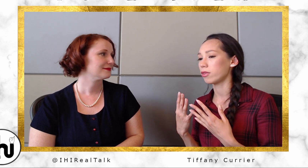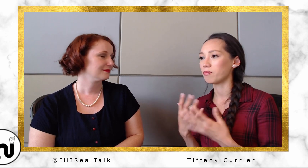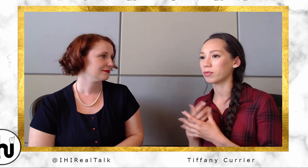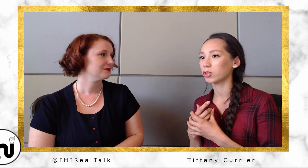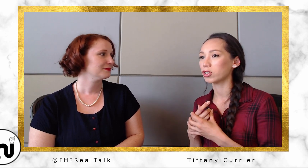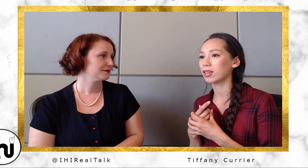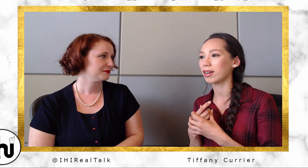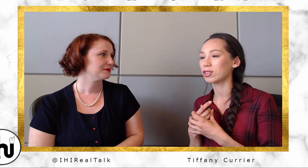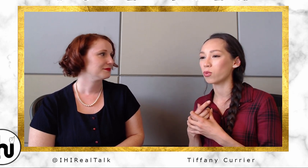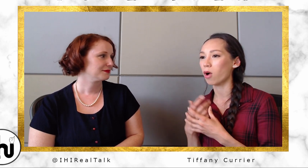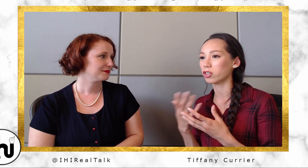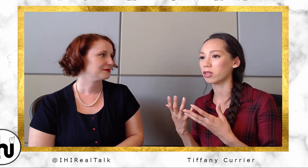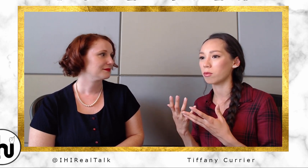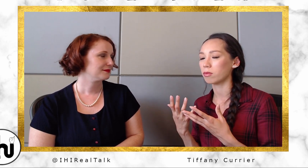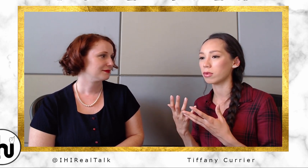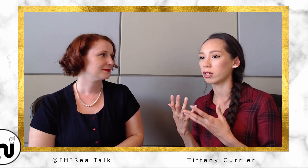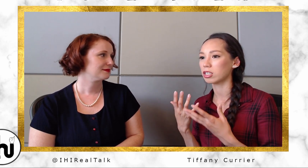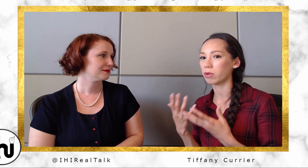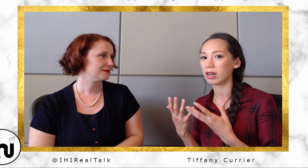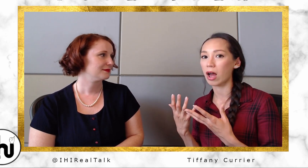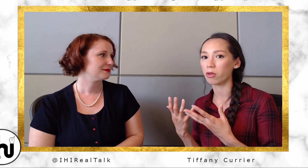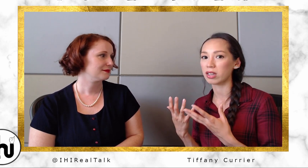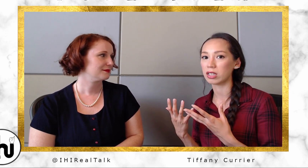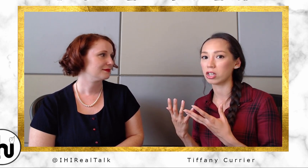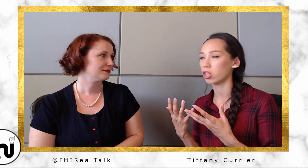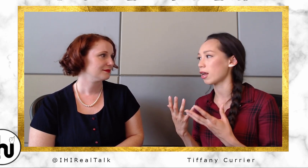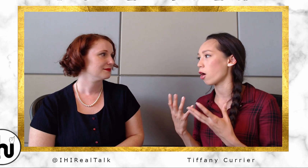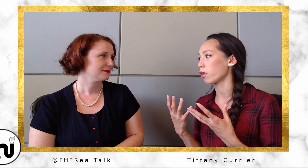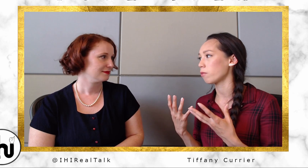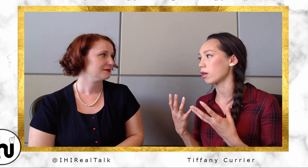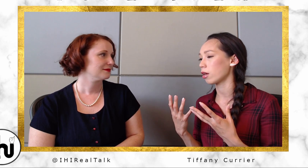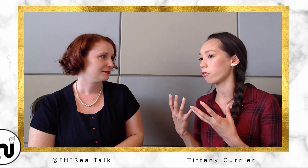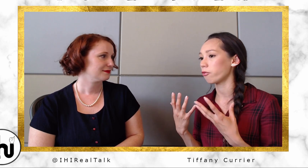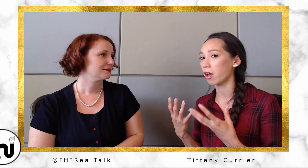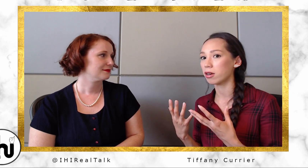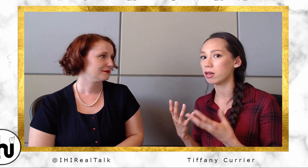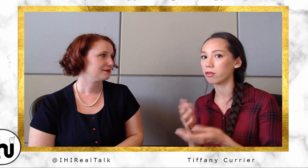just getting to watch them explain how they teach and how they make it fun for